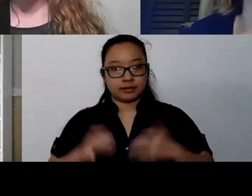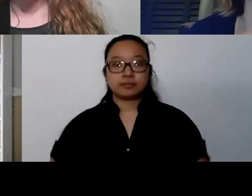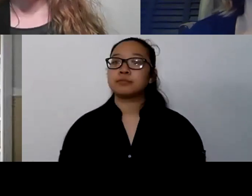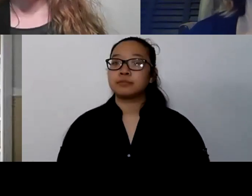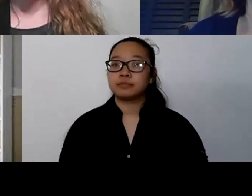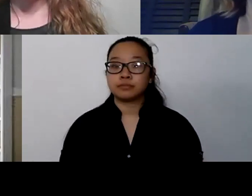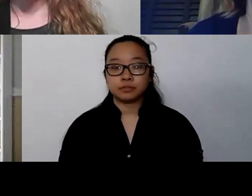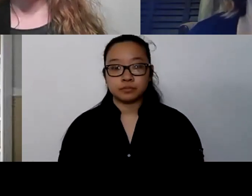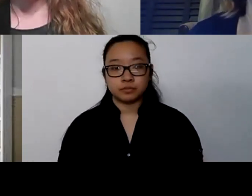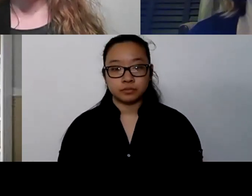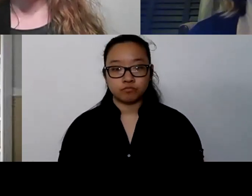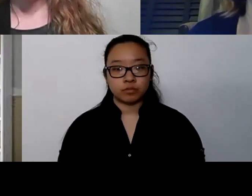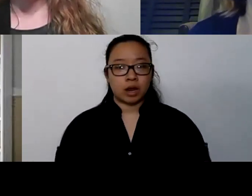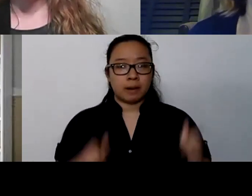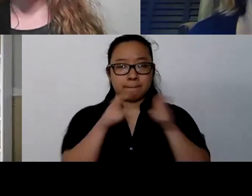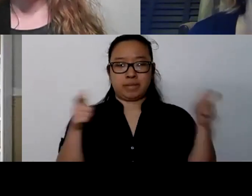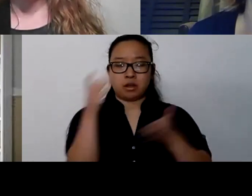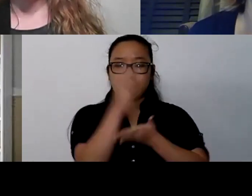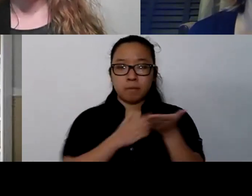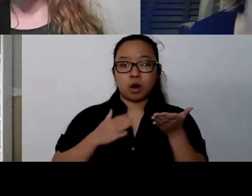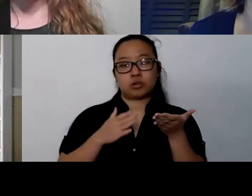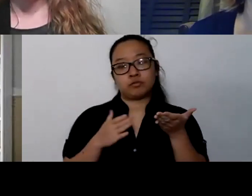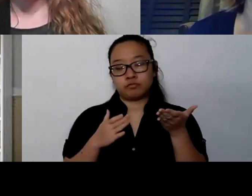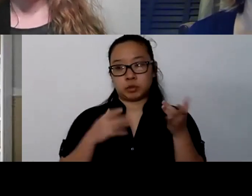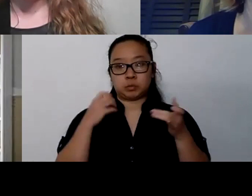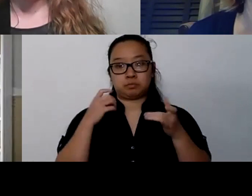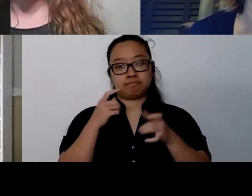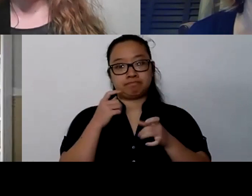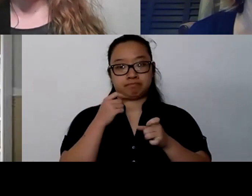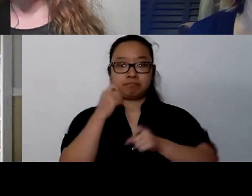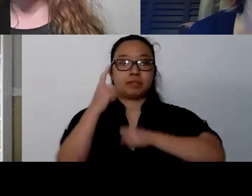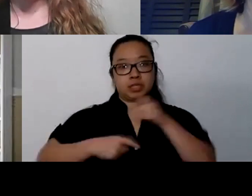And a big part of what we've been doing over the past year as long as 10 months